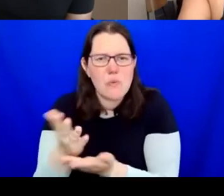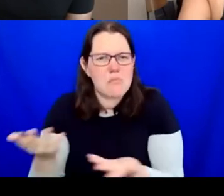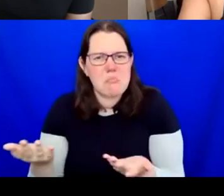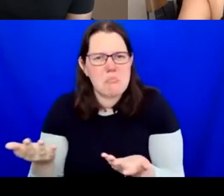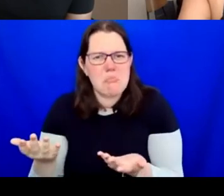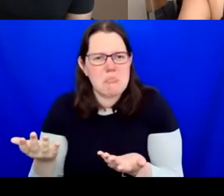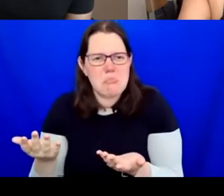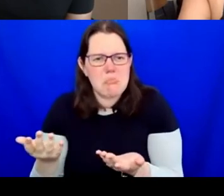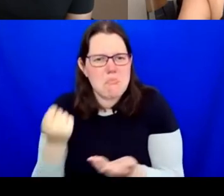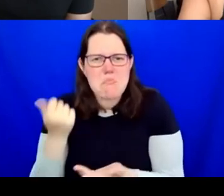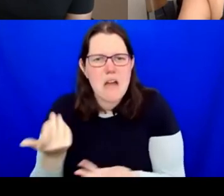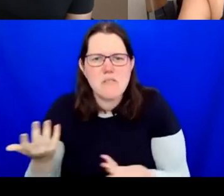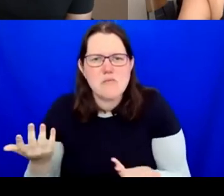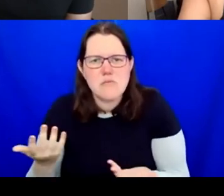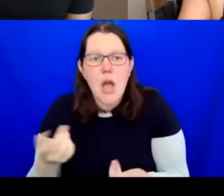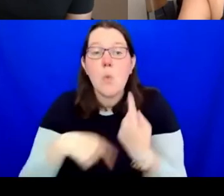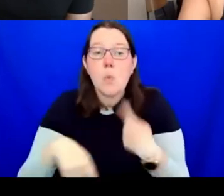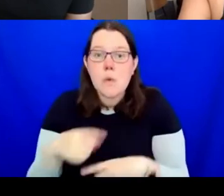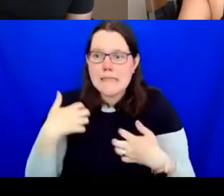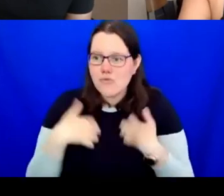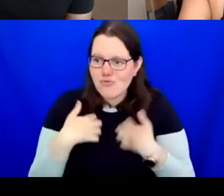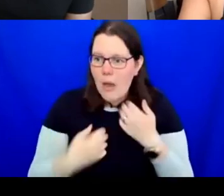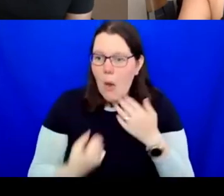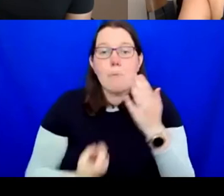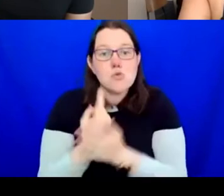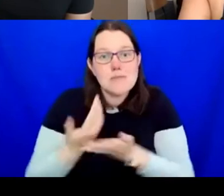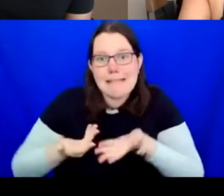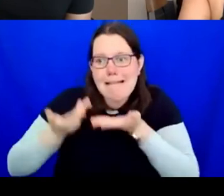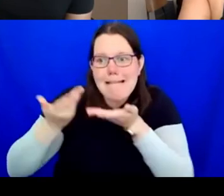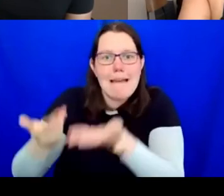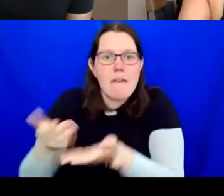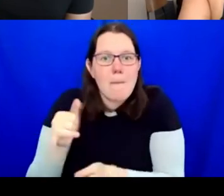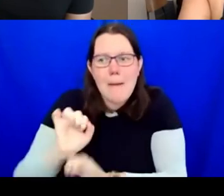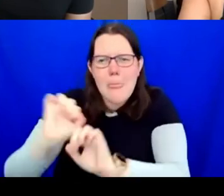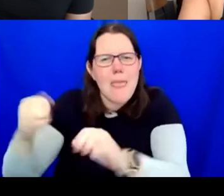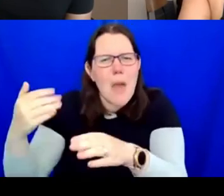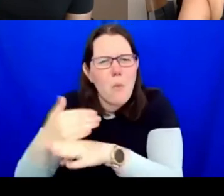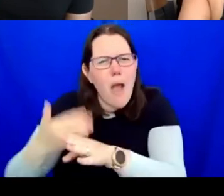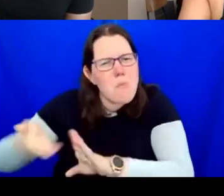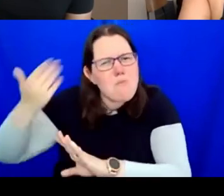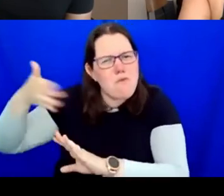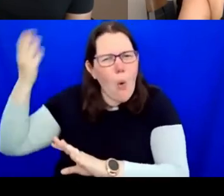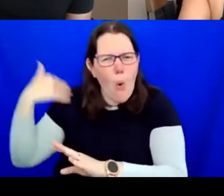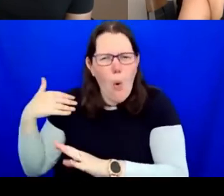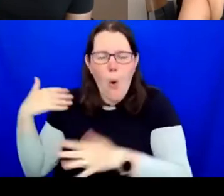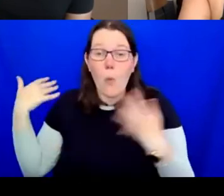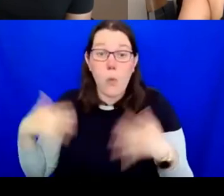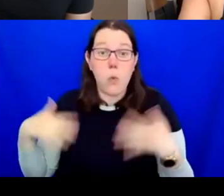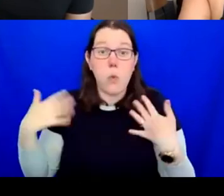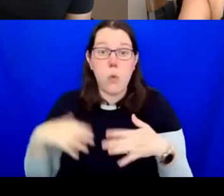particularly if they were seen to do quite radical work in their younger days and what their sense